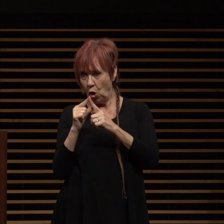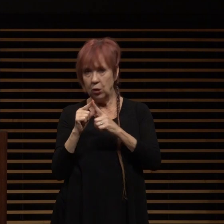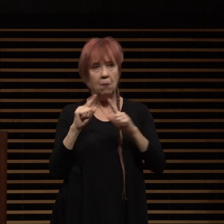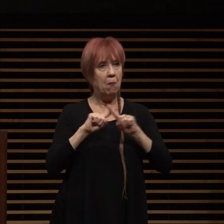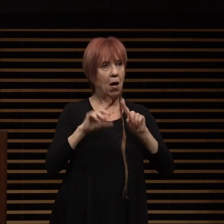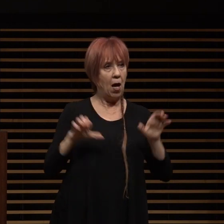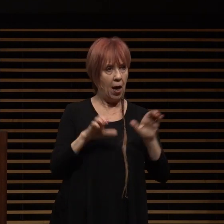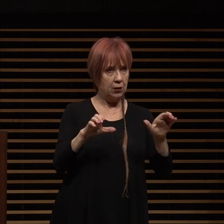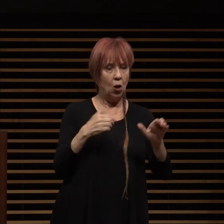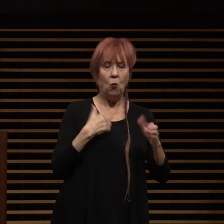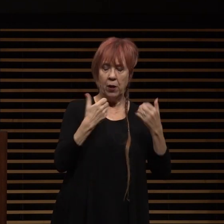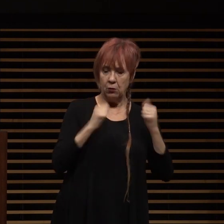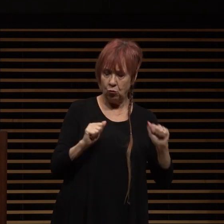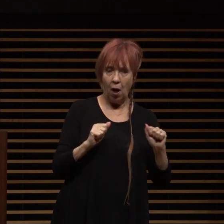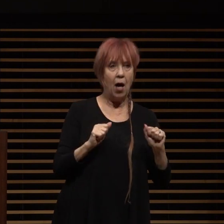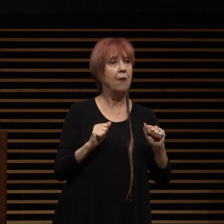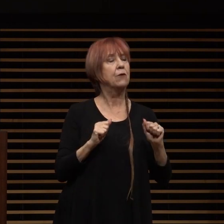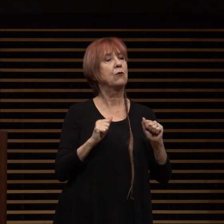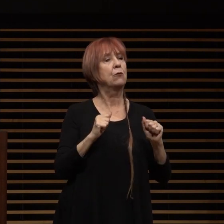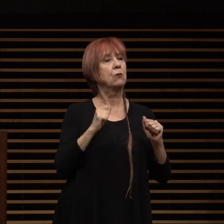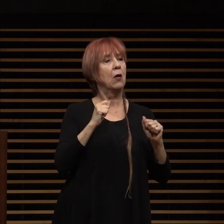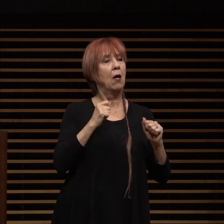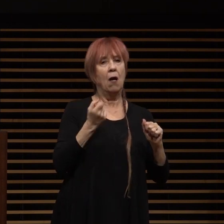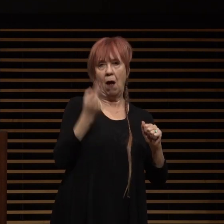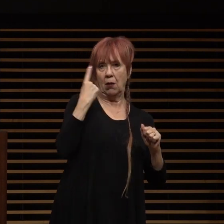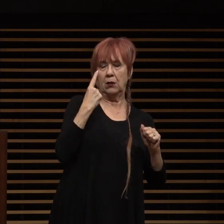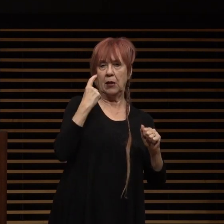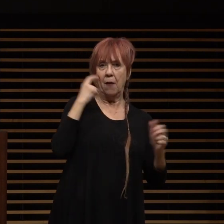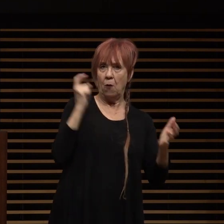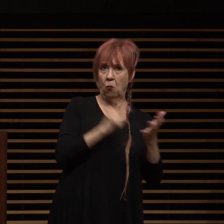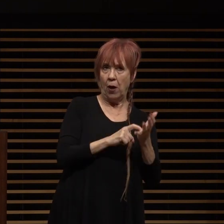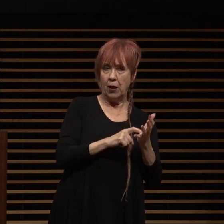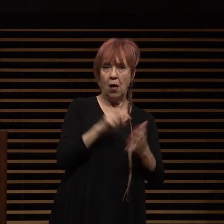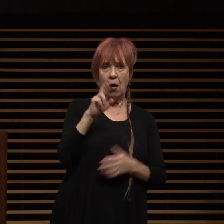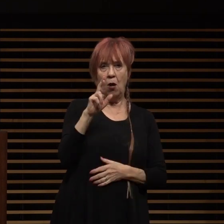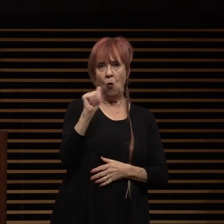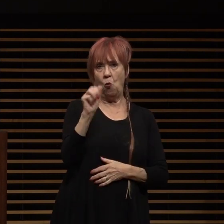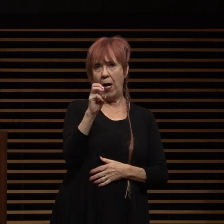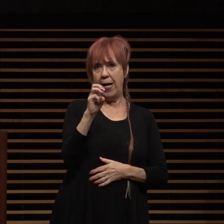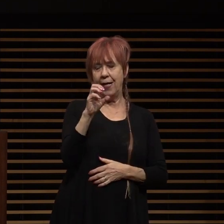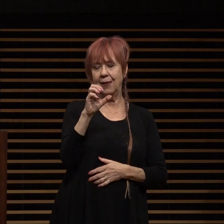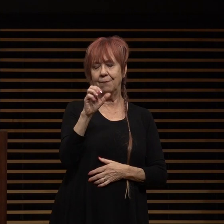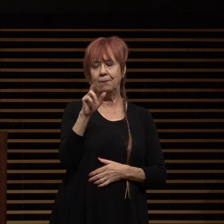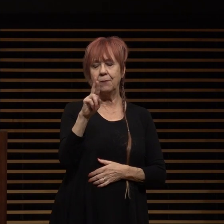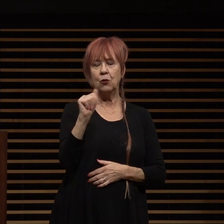we strive to act on the recognition that racism is a reality for